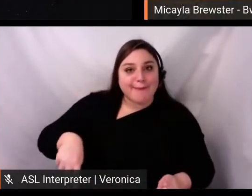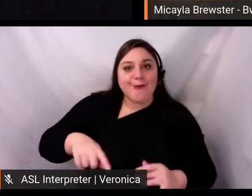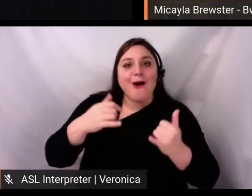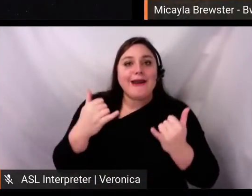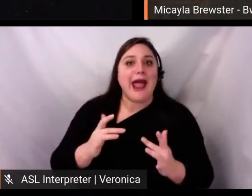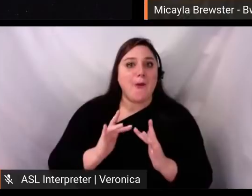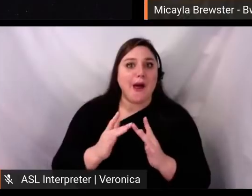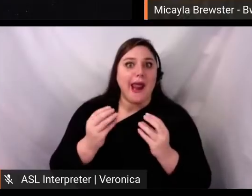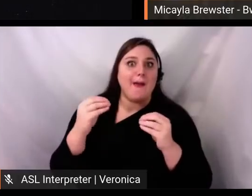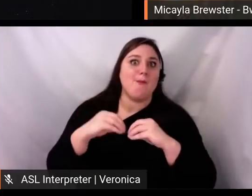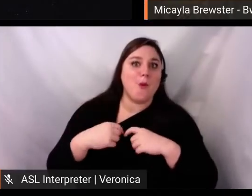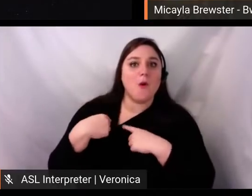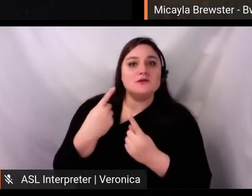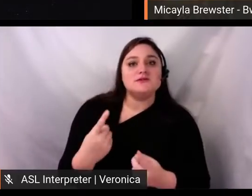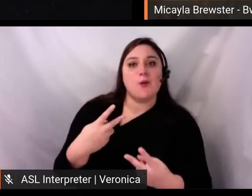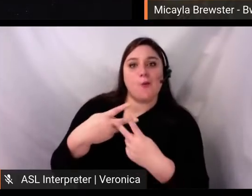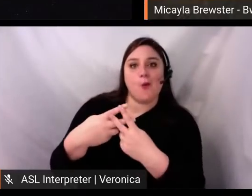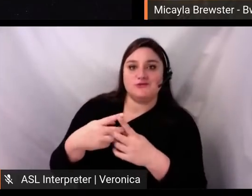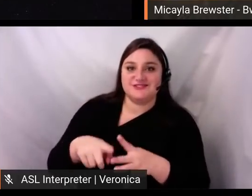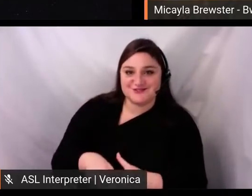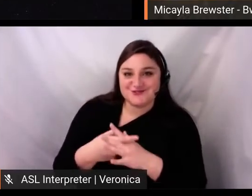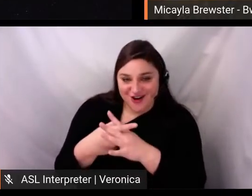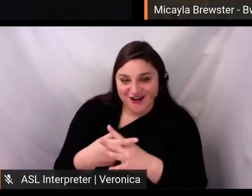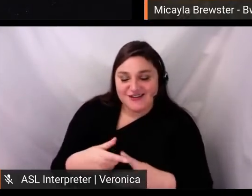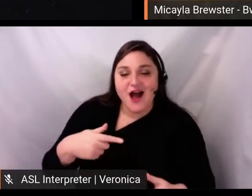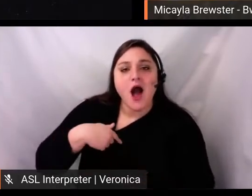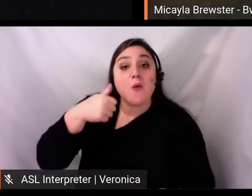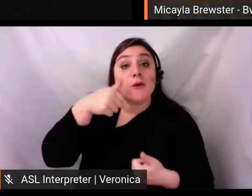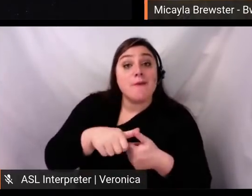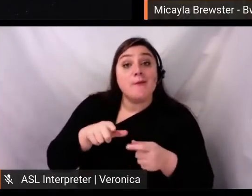of quarantine, when I would log onto Instagram, and my entire row